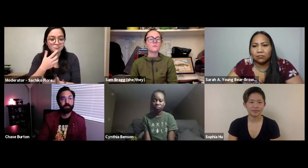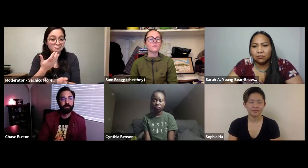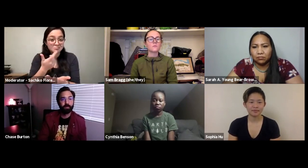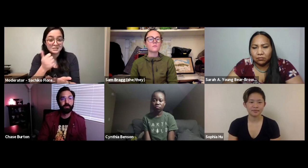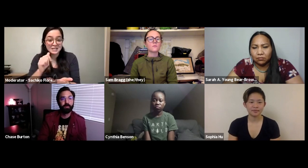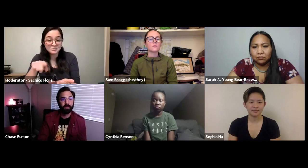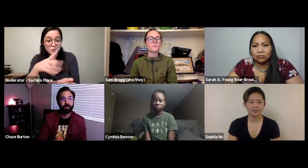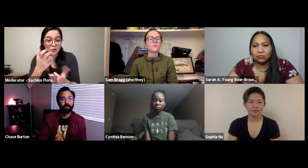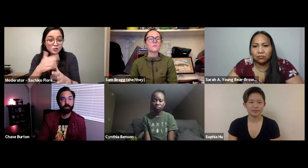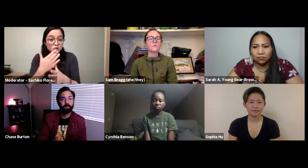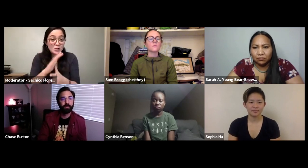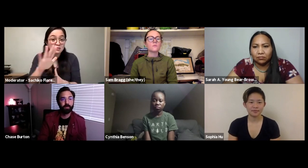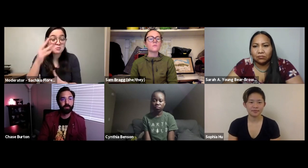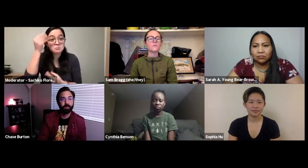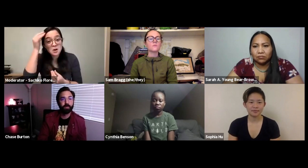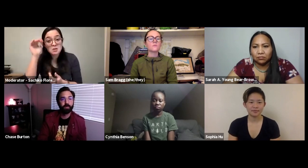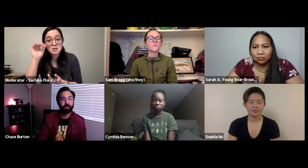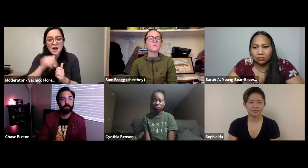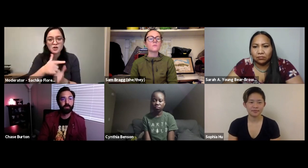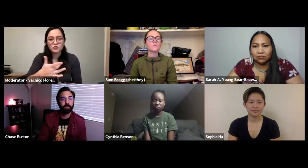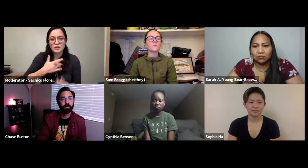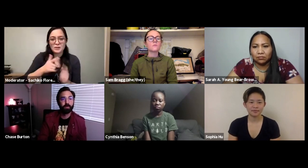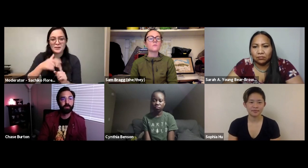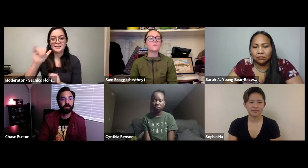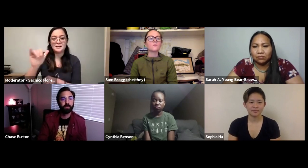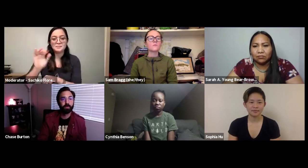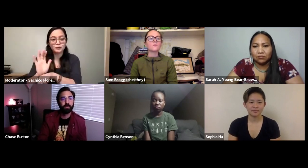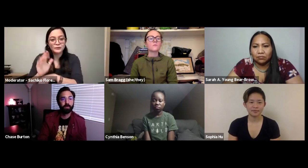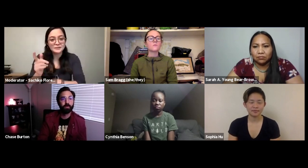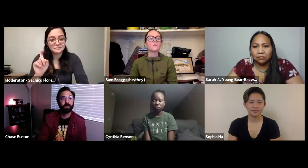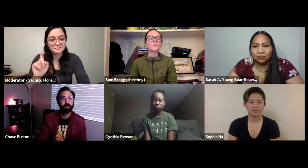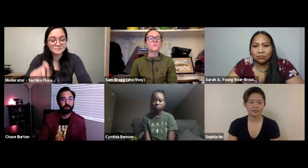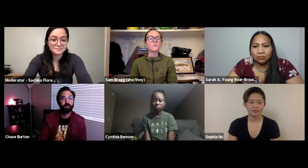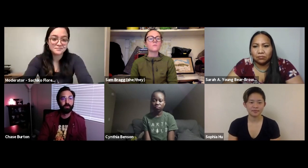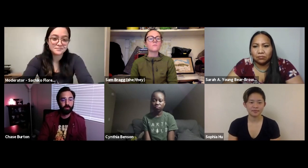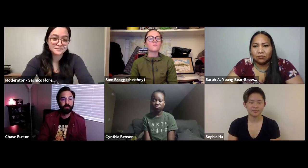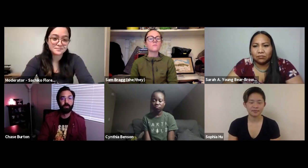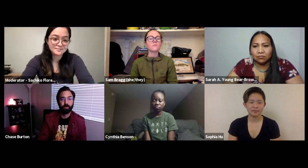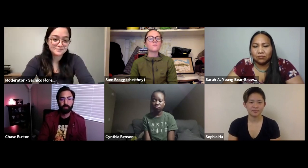called Public Trust. Does anybody want to share your thoughts about your initial feelings